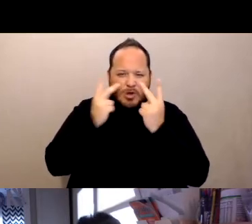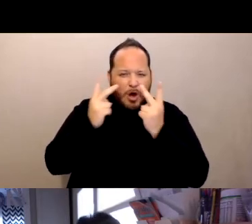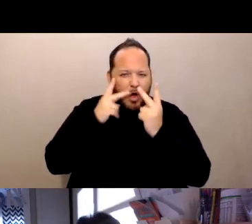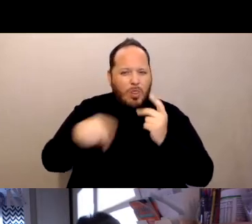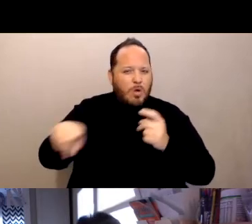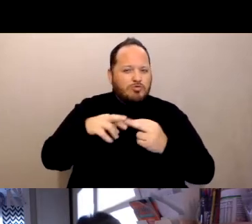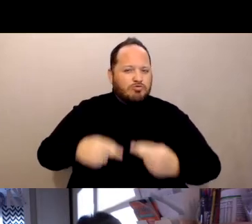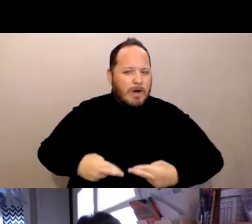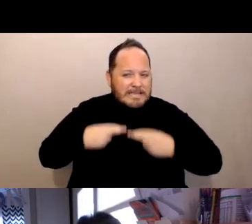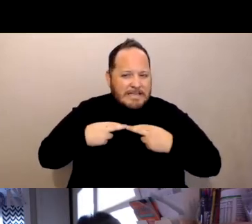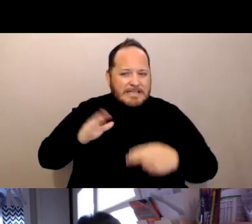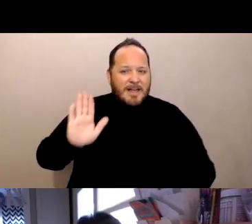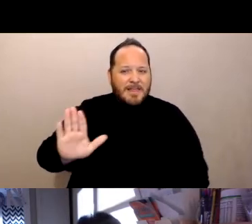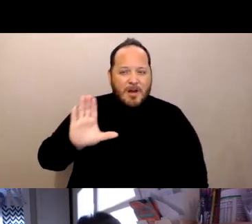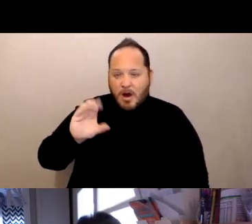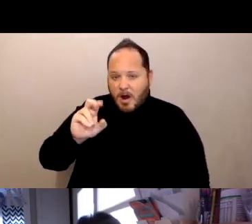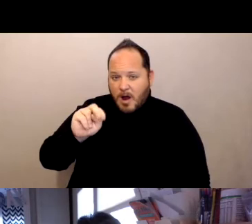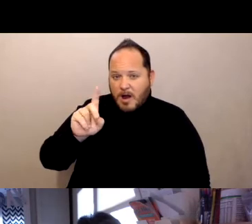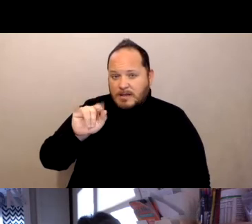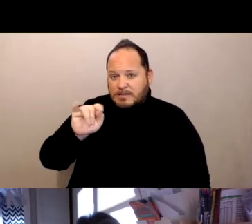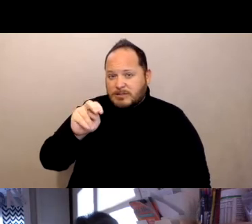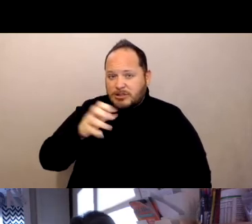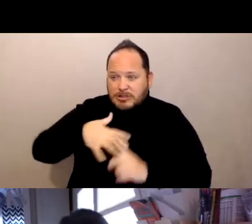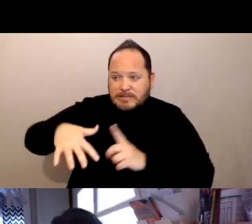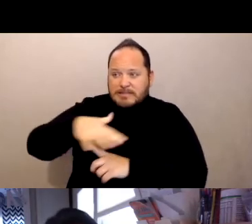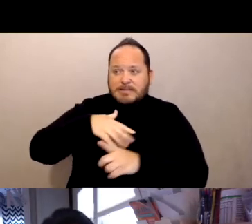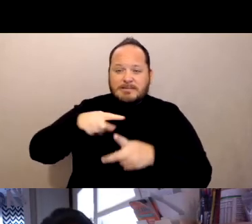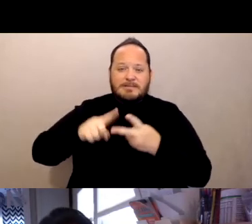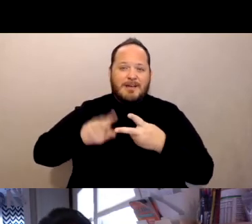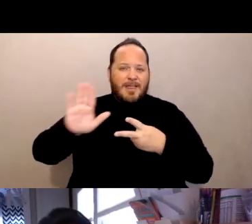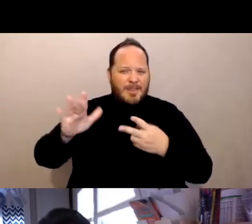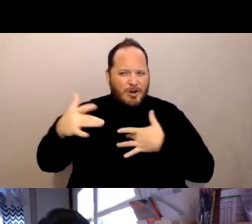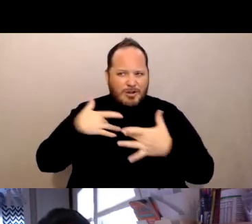the concerns of the residents going unaddressed, and given my background in disability rights,